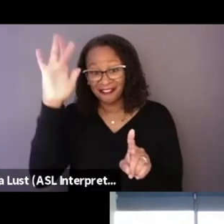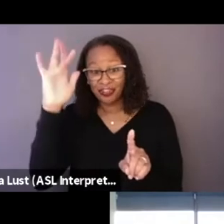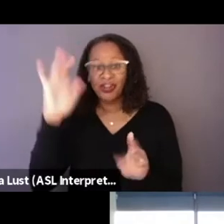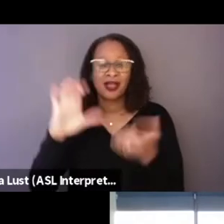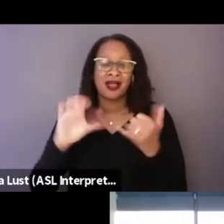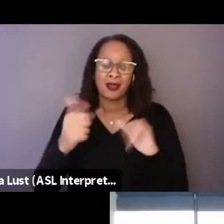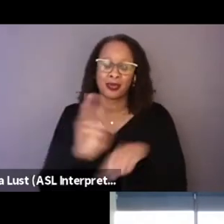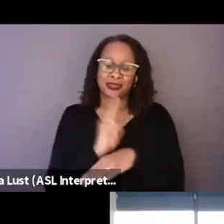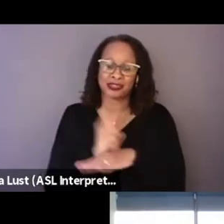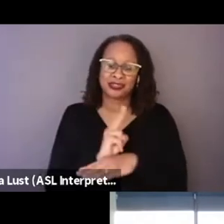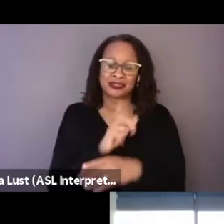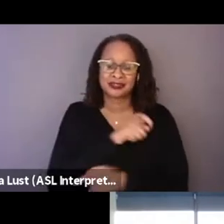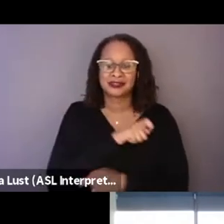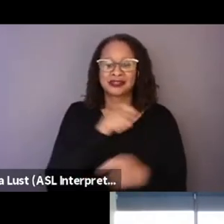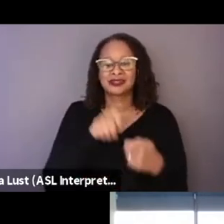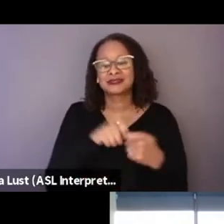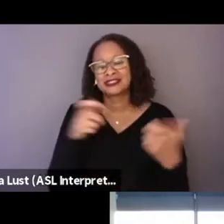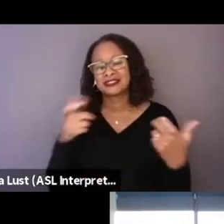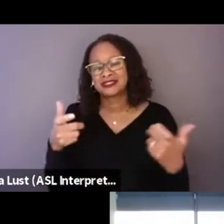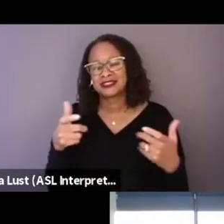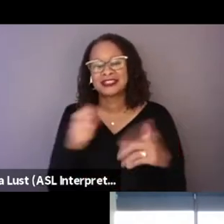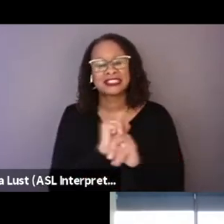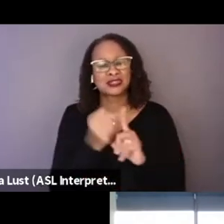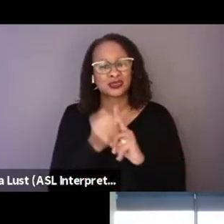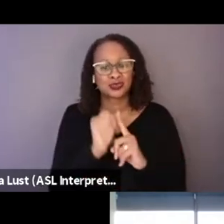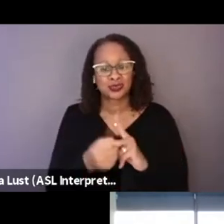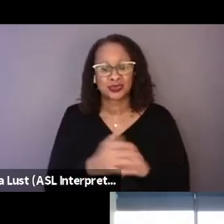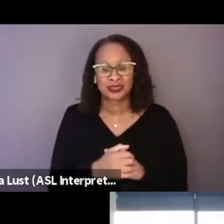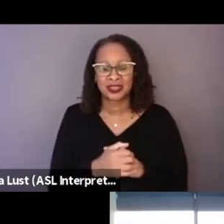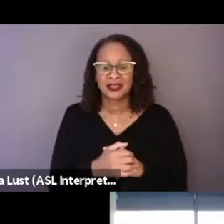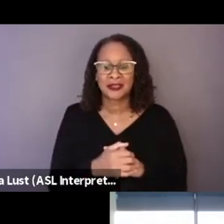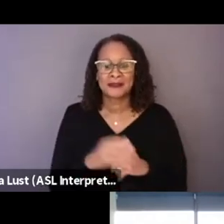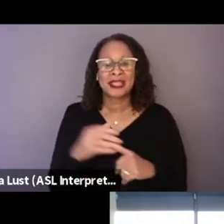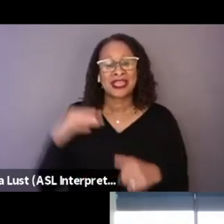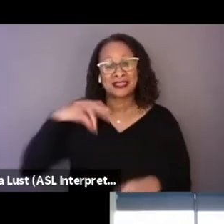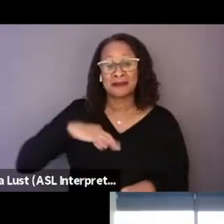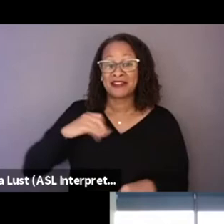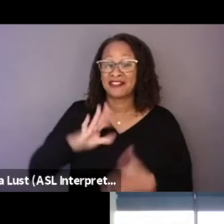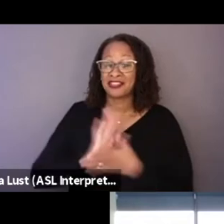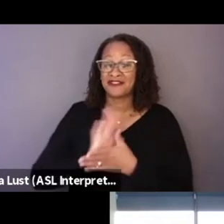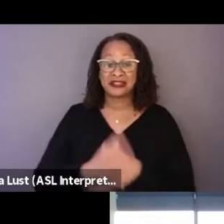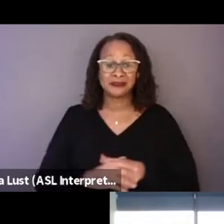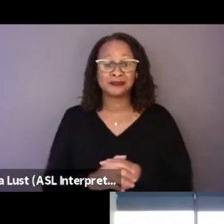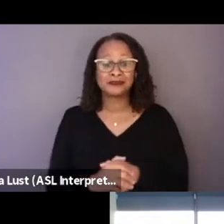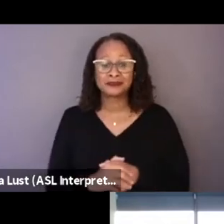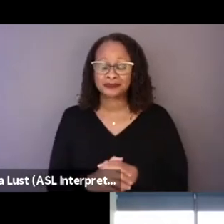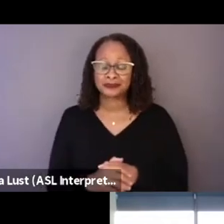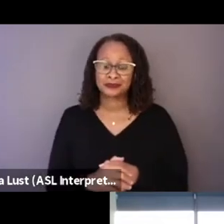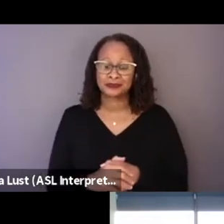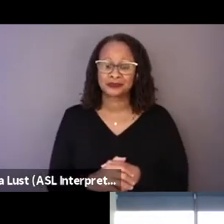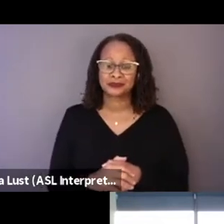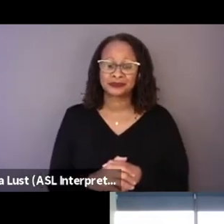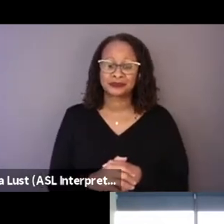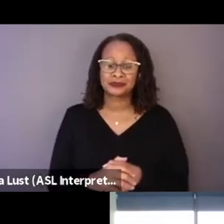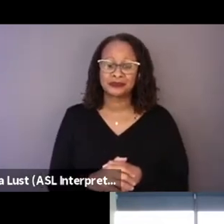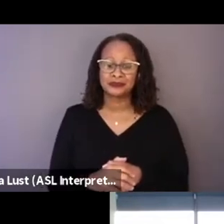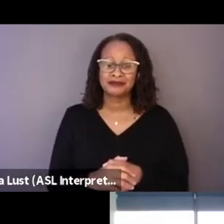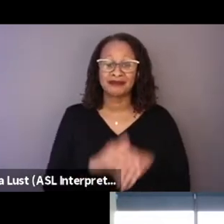you know, certain situations in the benefit of the film. Like, you know, the parade was originally a stadium